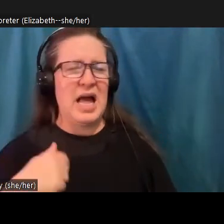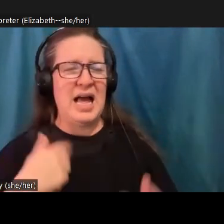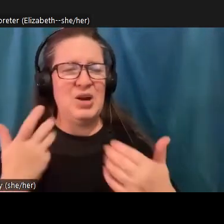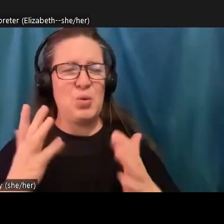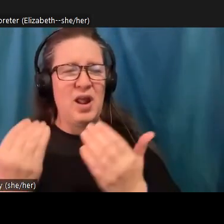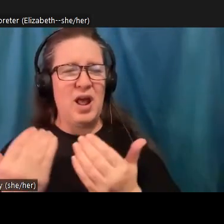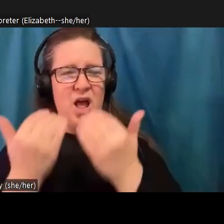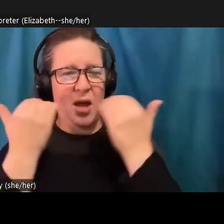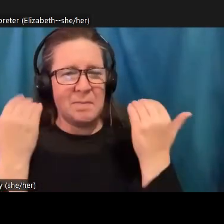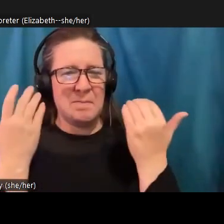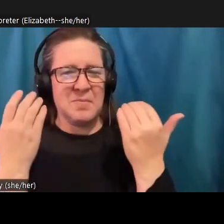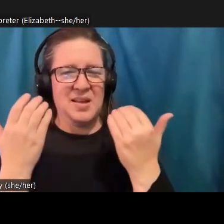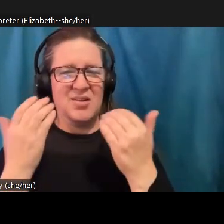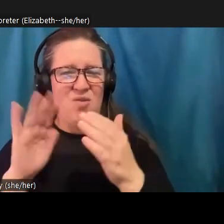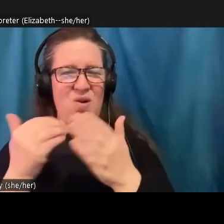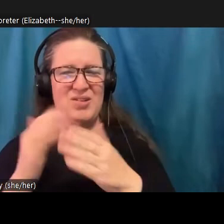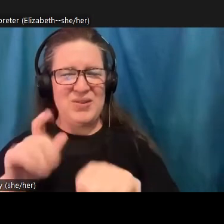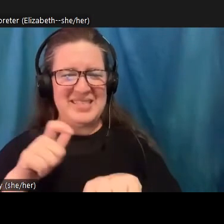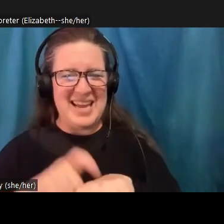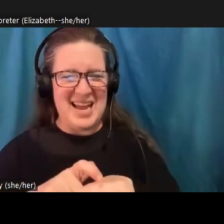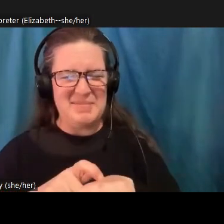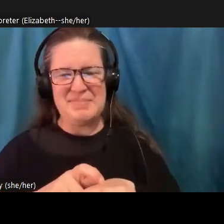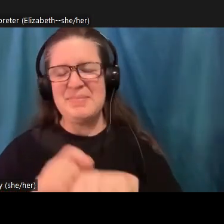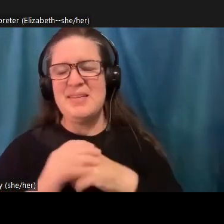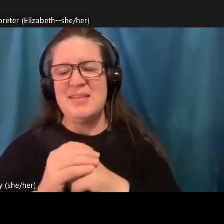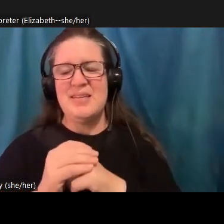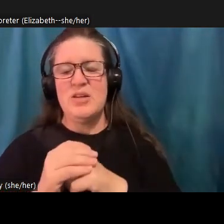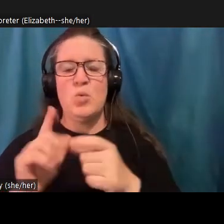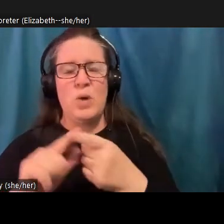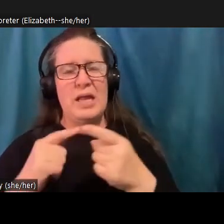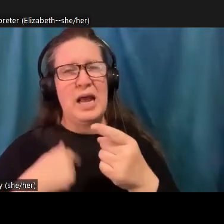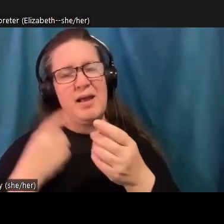platform. But you know what, when I look at history, you know